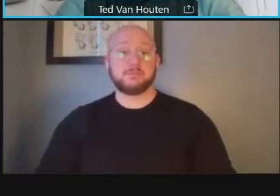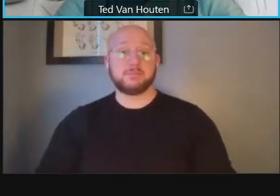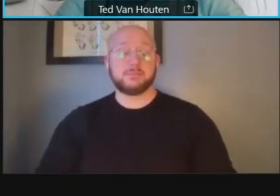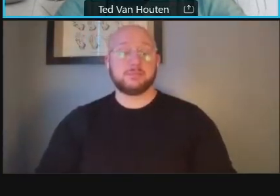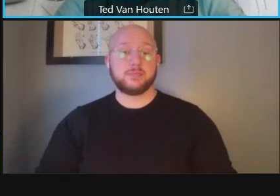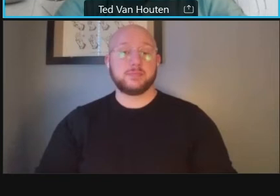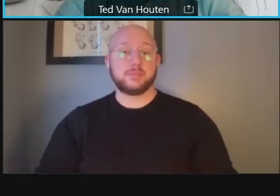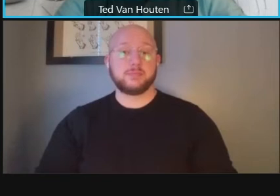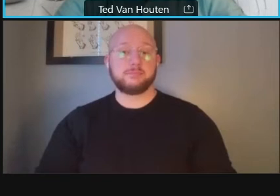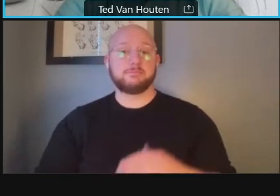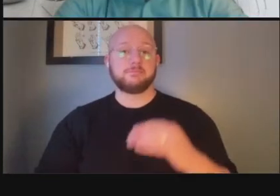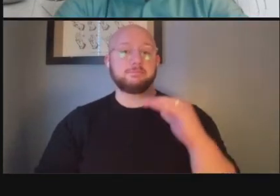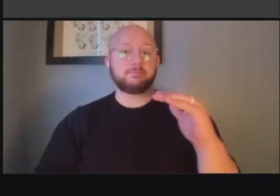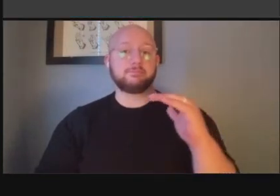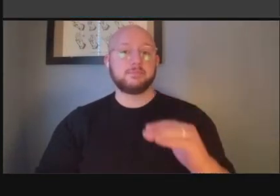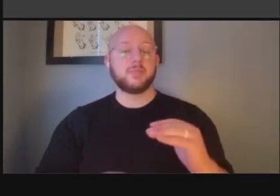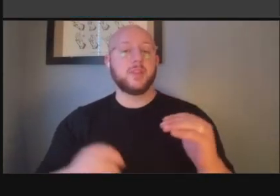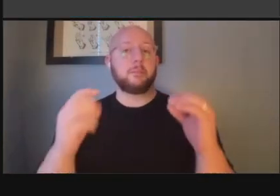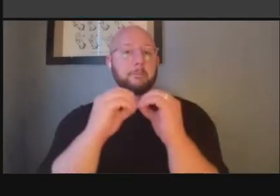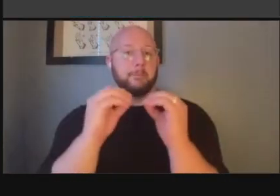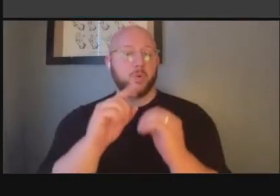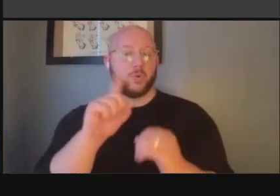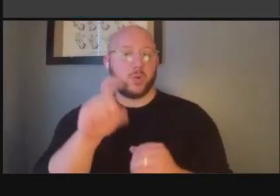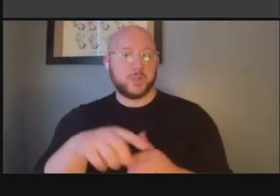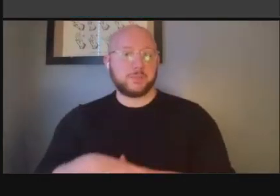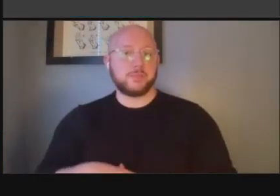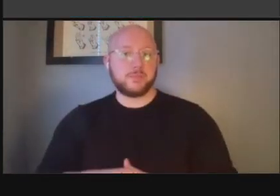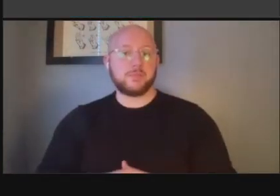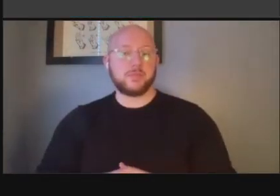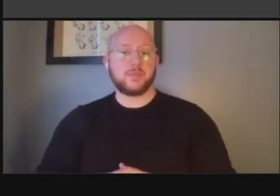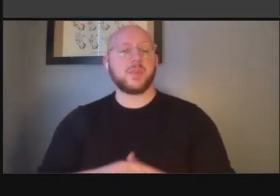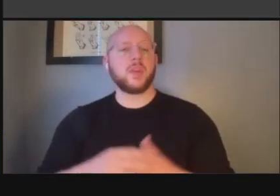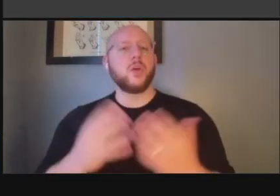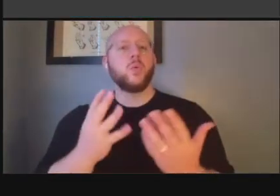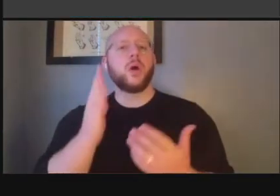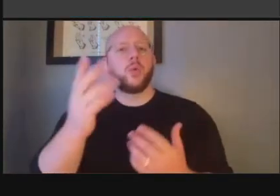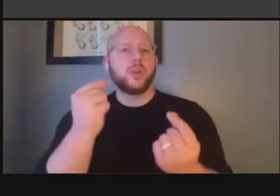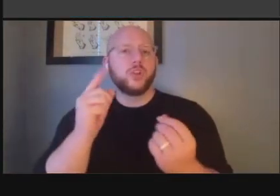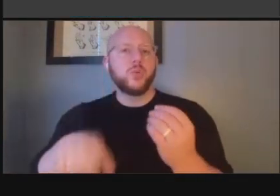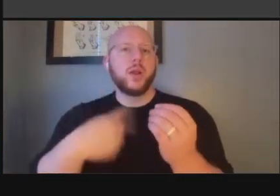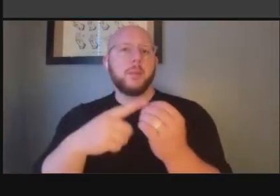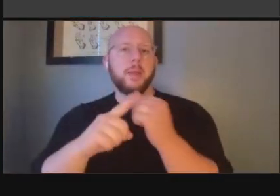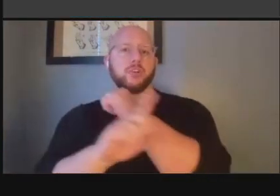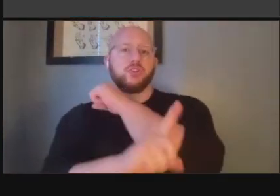okay i have another question what will you be doing about trash management as